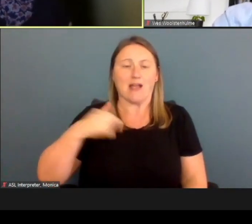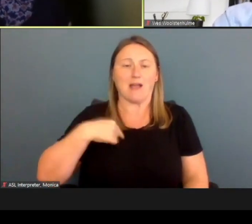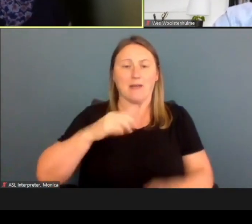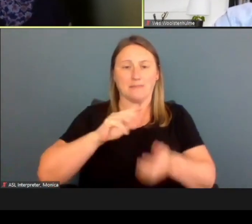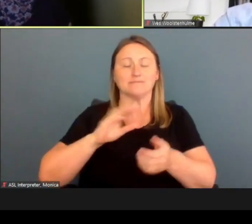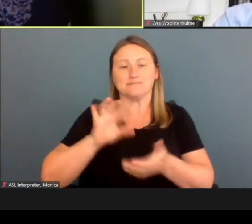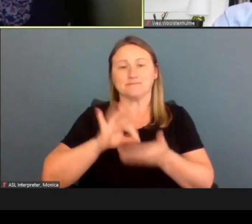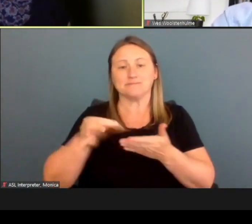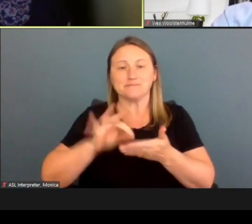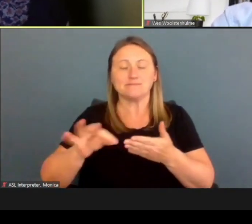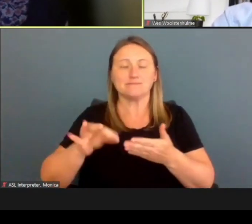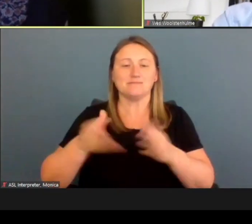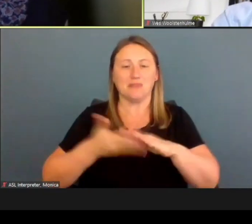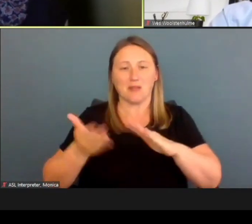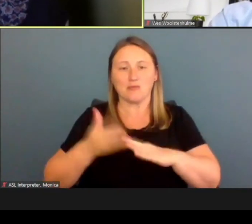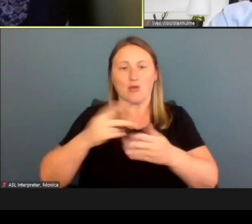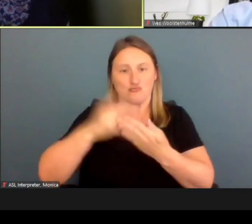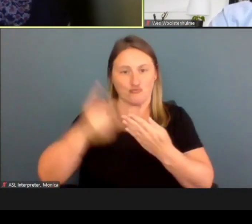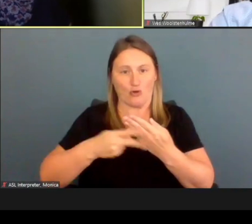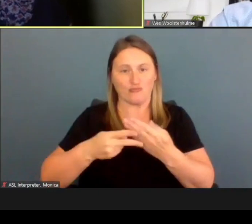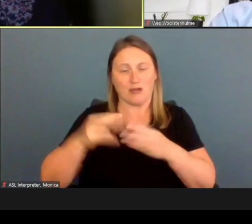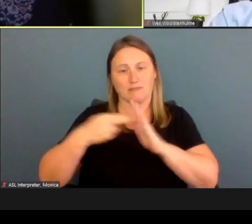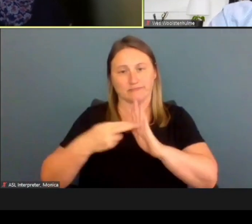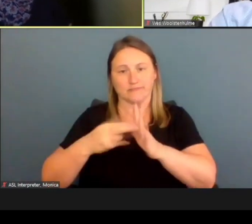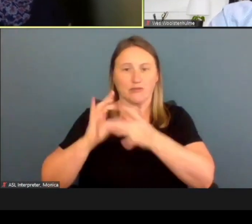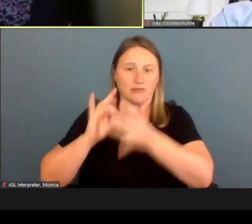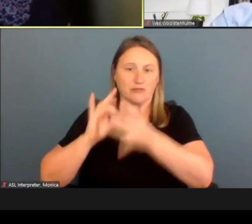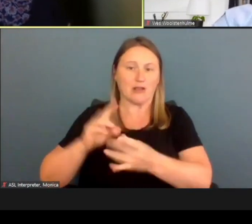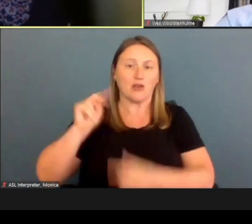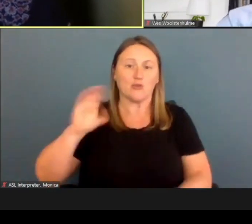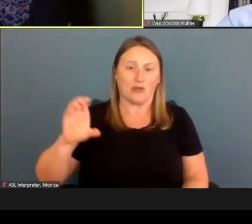support team program representative with North Carolina Medicaid Member Operations.